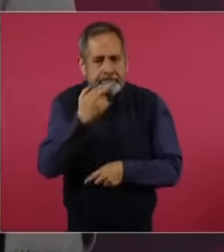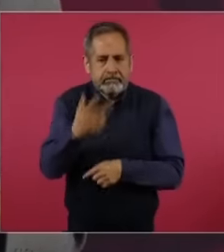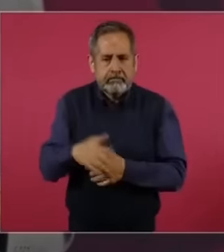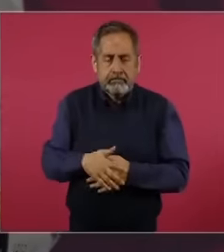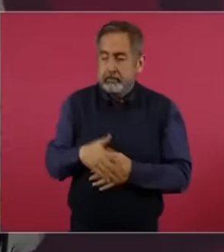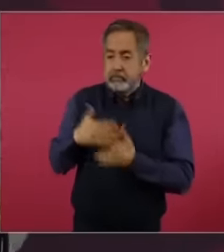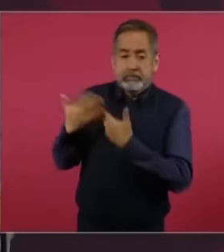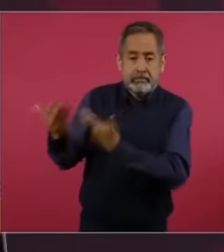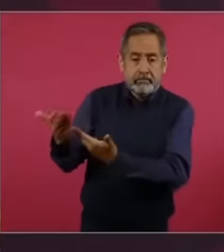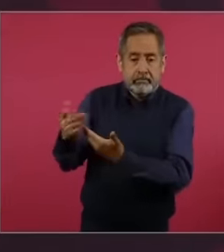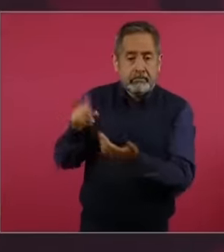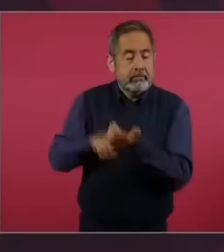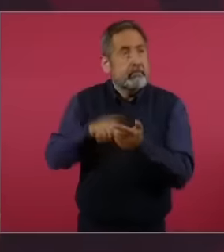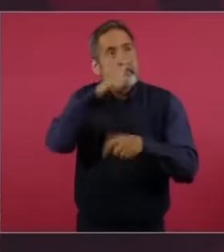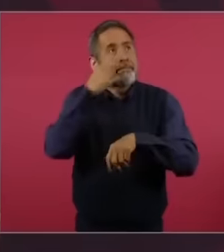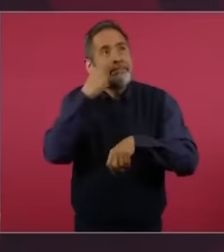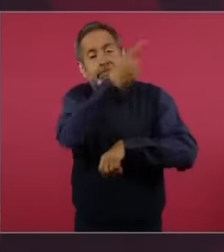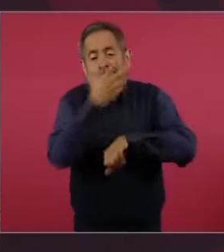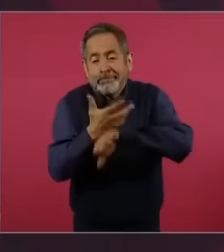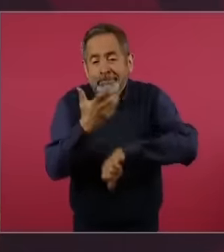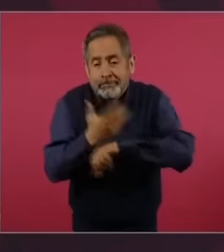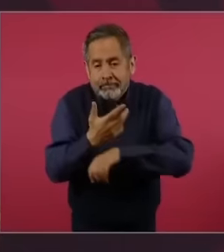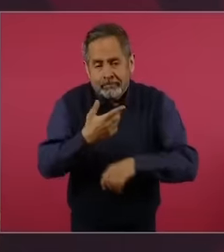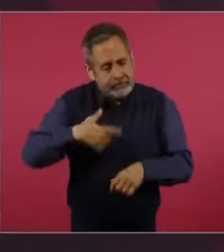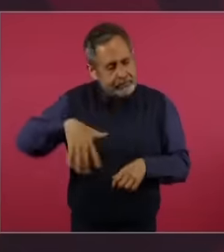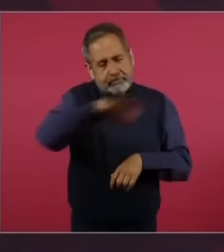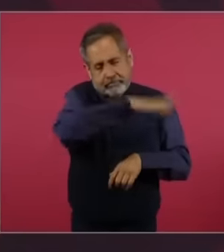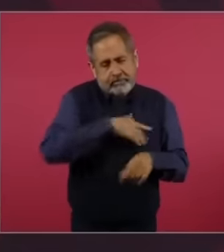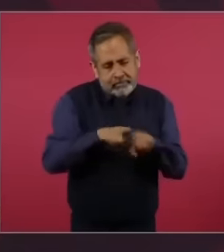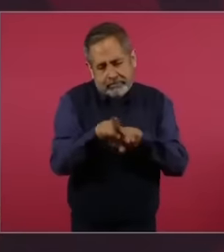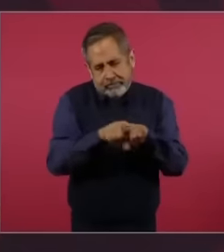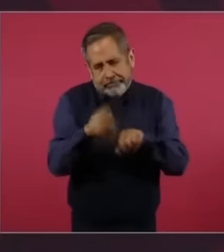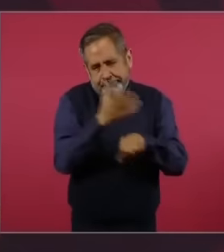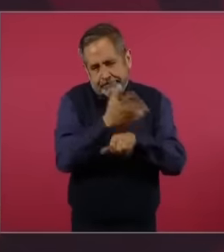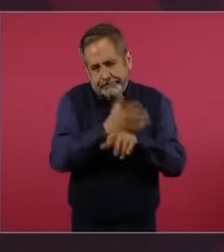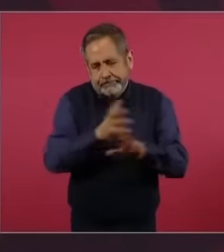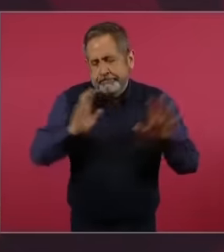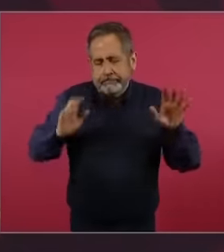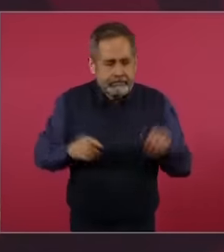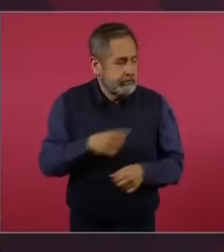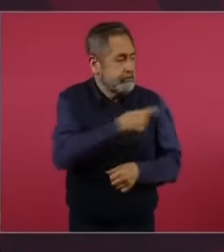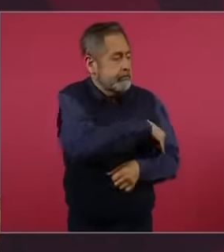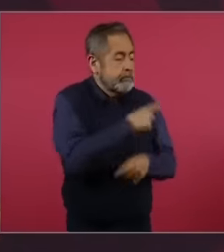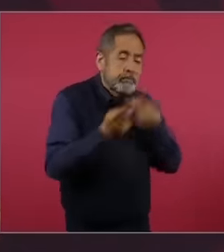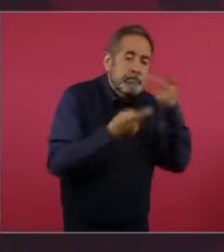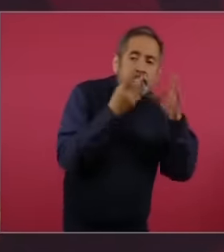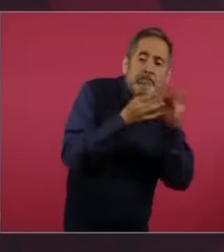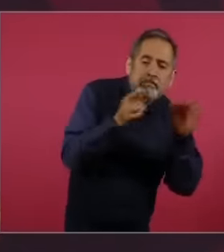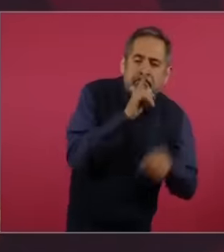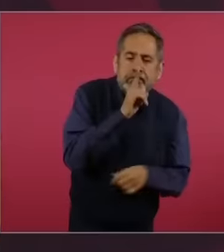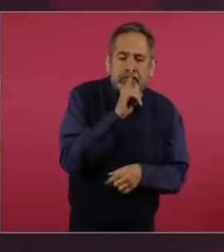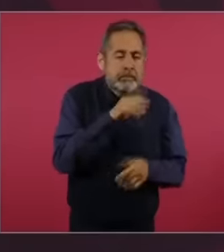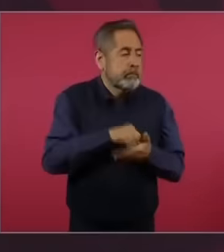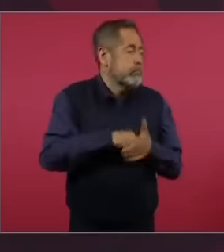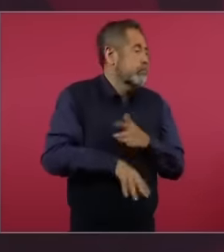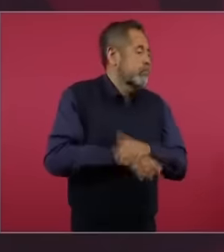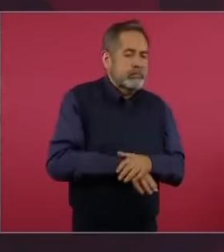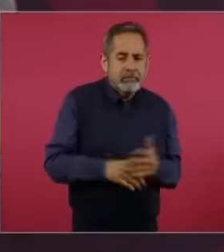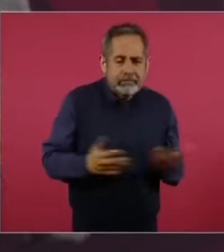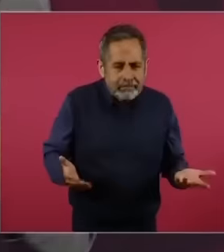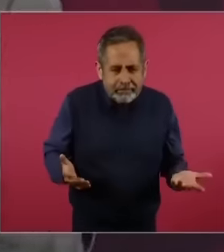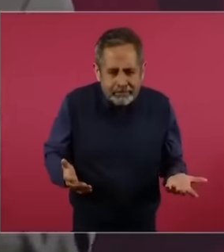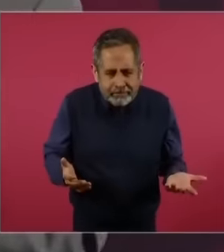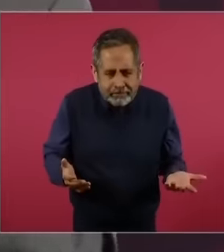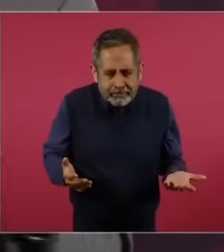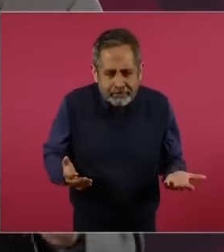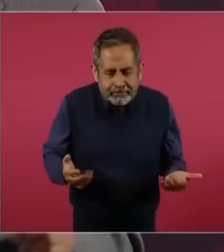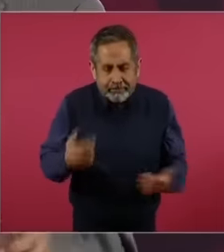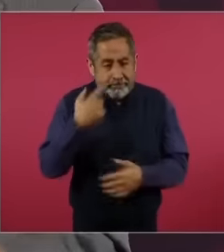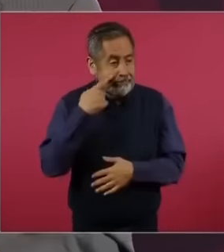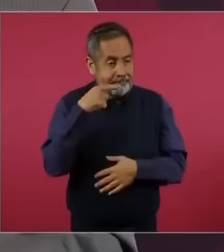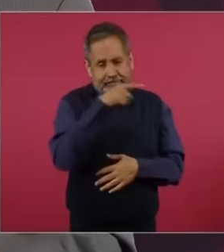American brothers and we do not talk much about it they have a wrong policy